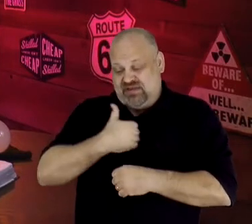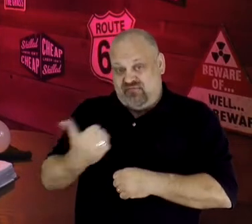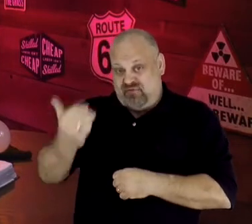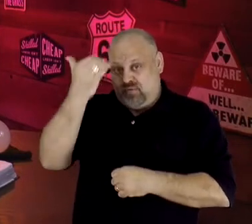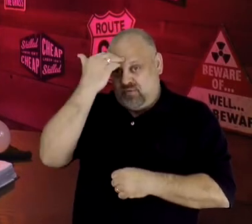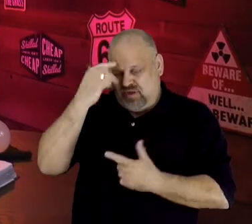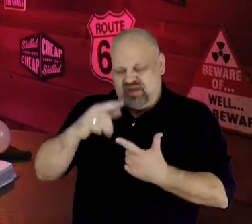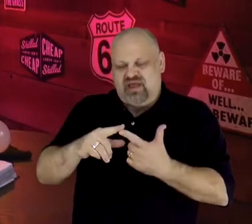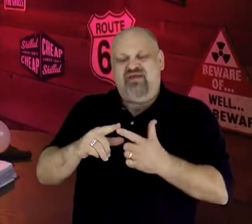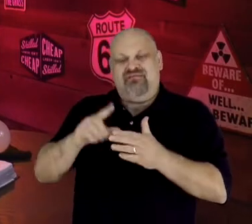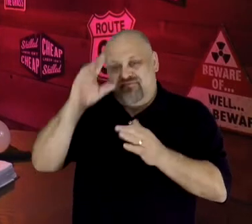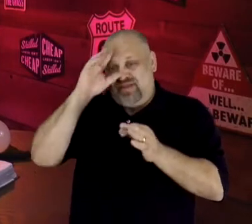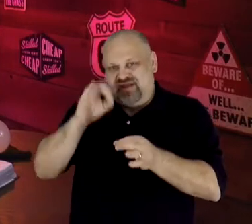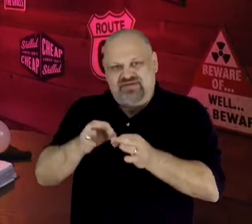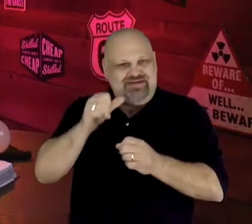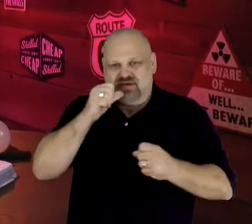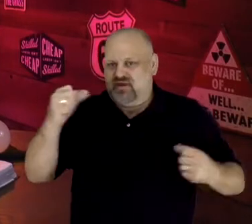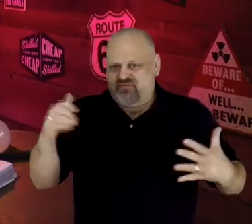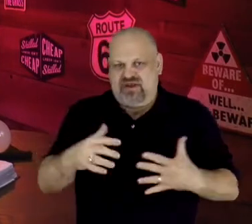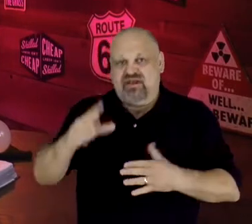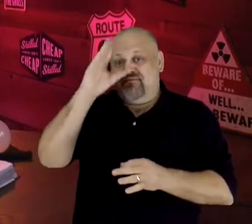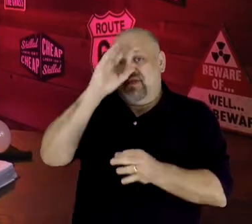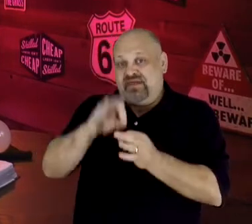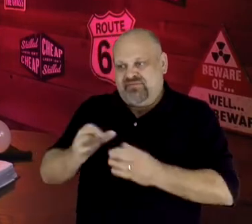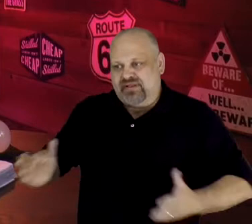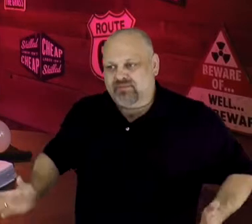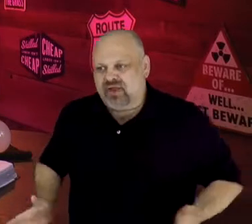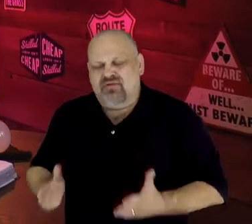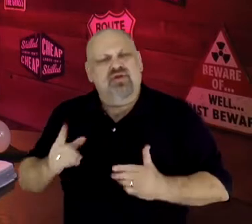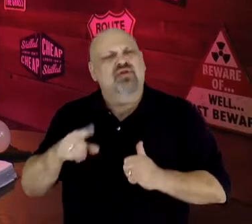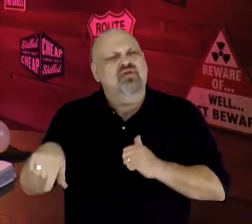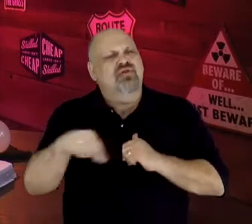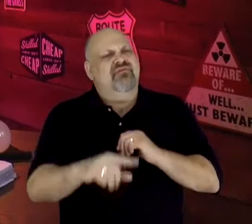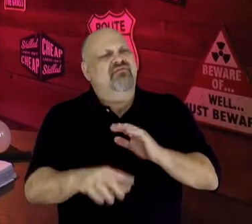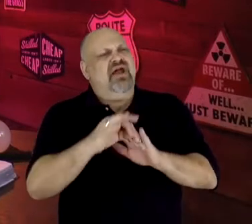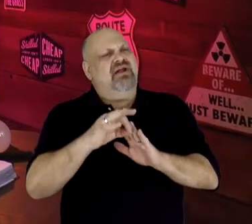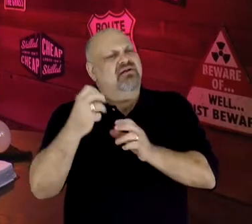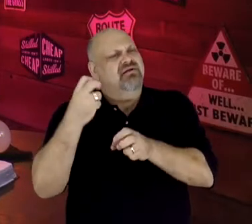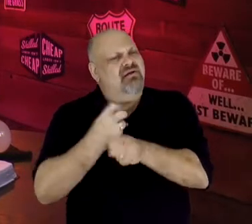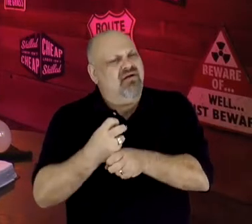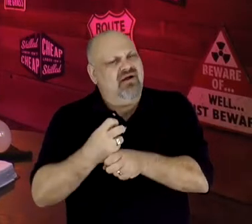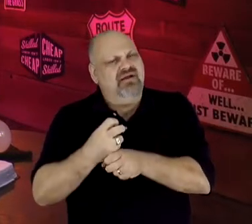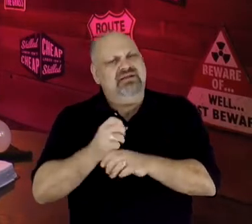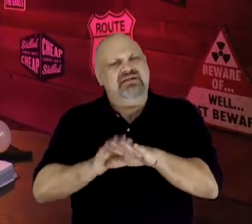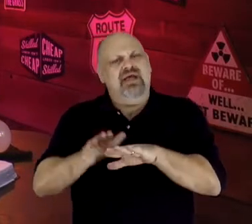and Faithfully Propelled. If you find it difficult to step out in faith, perhaps it's because you